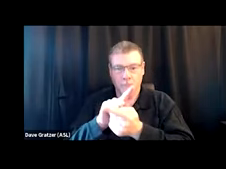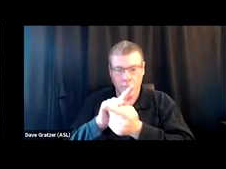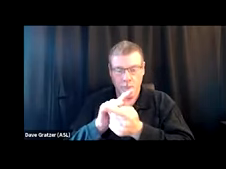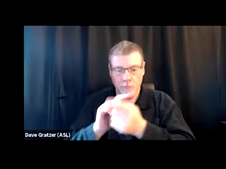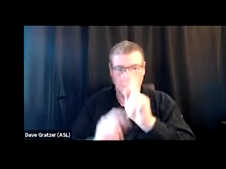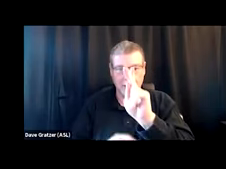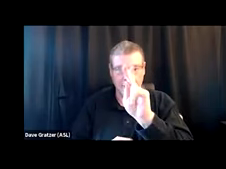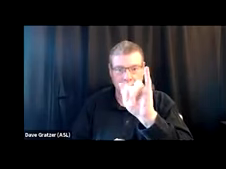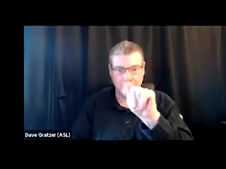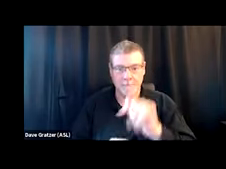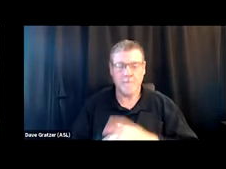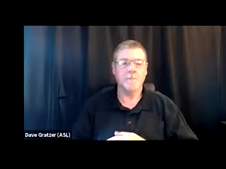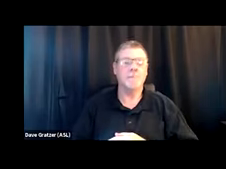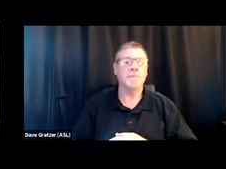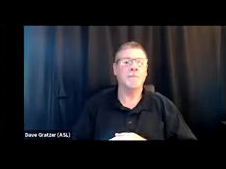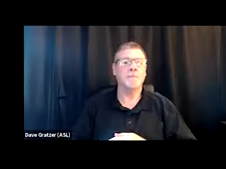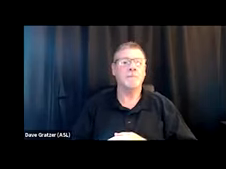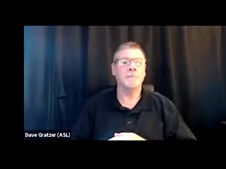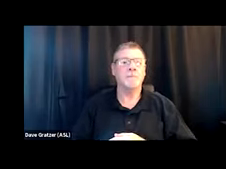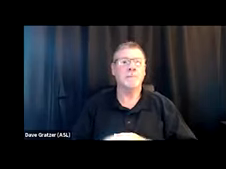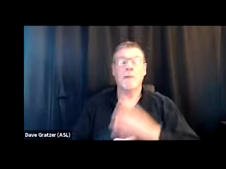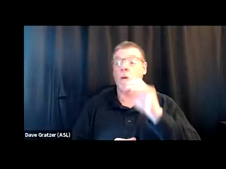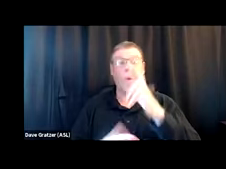Or if there are no resources,